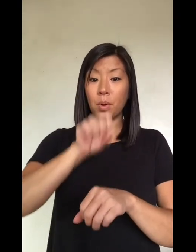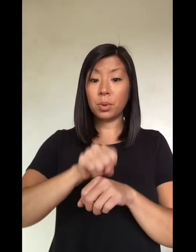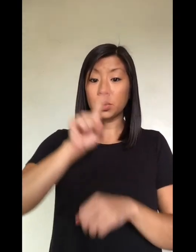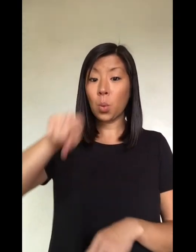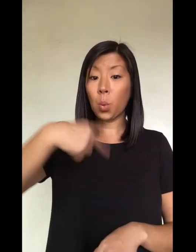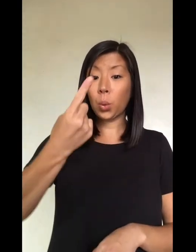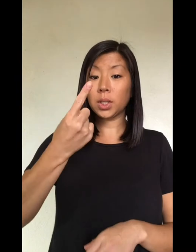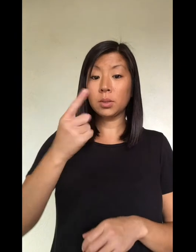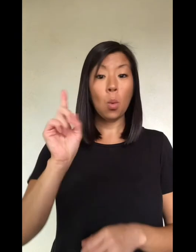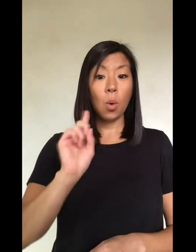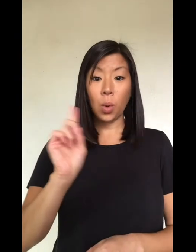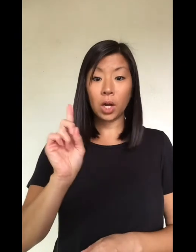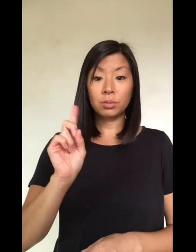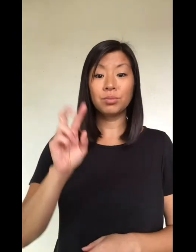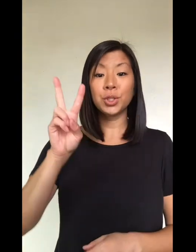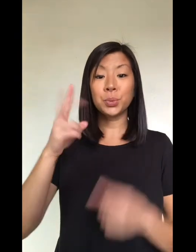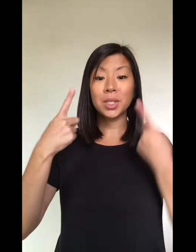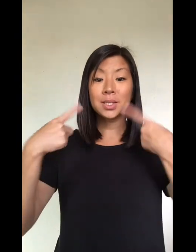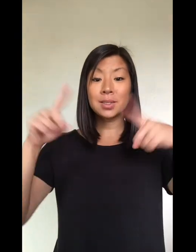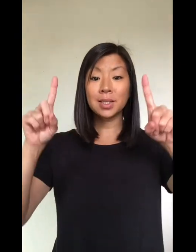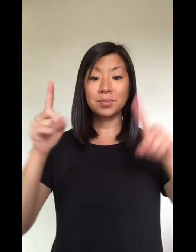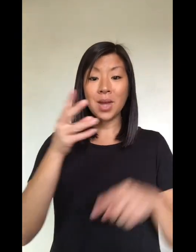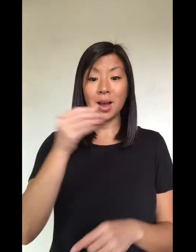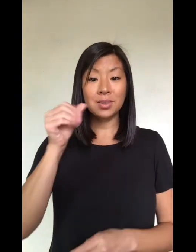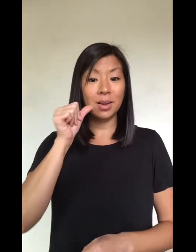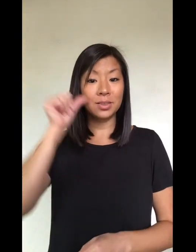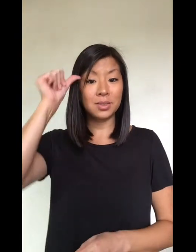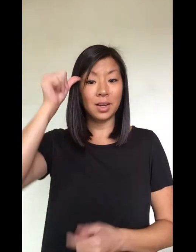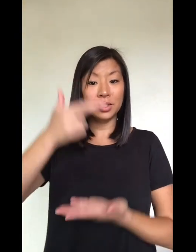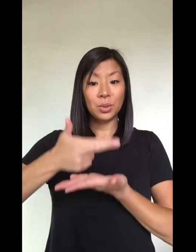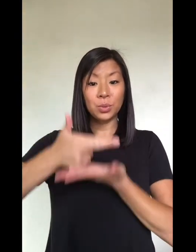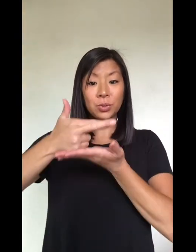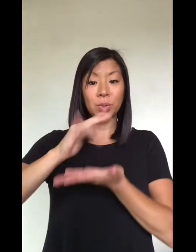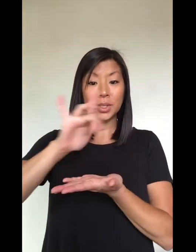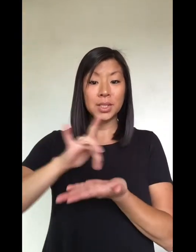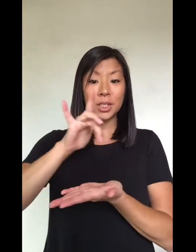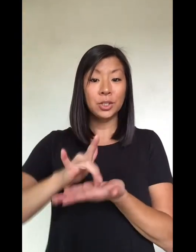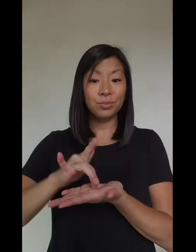only at 2Succeed and the Adult Resource Center over the coming months